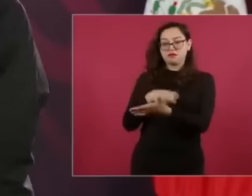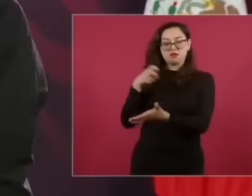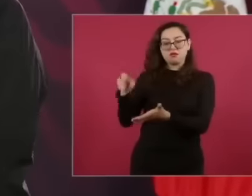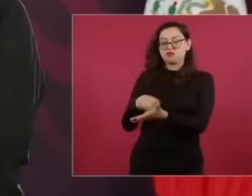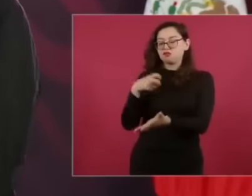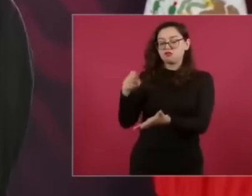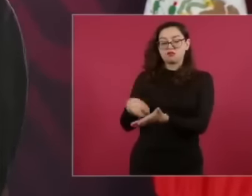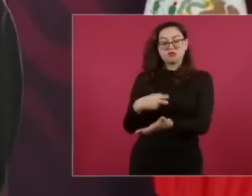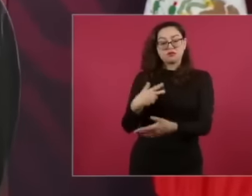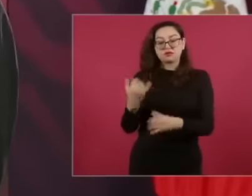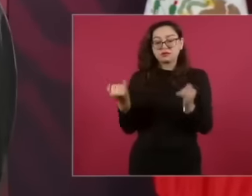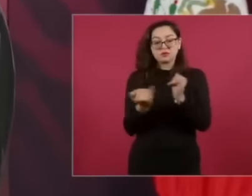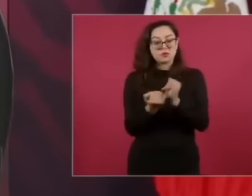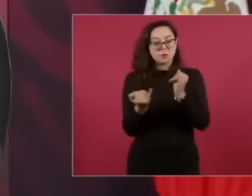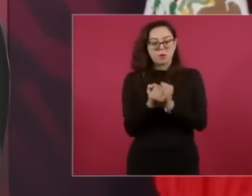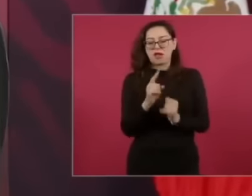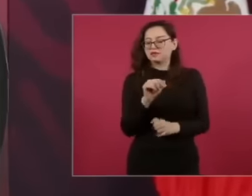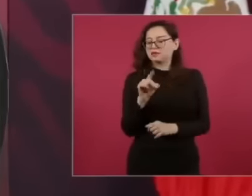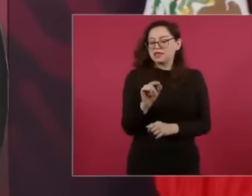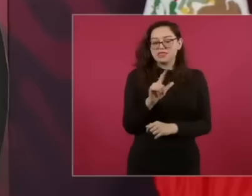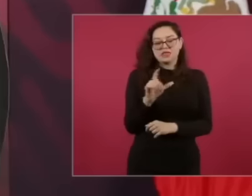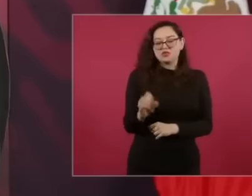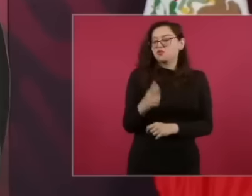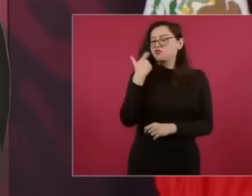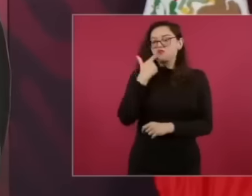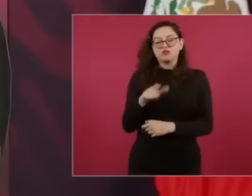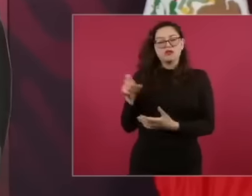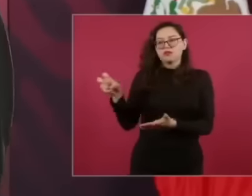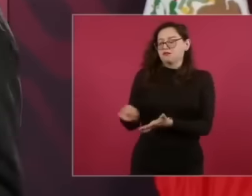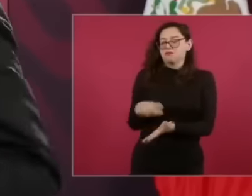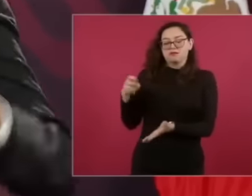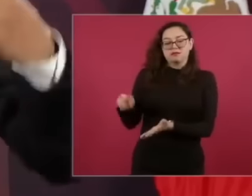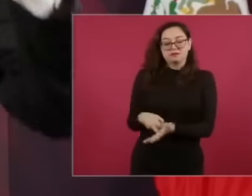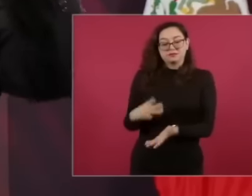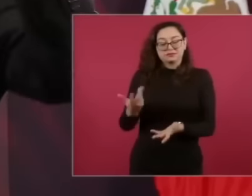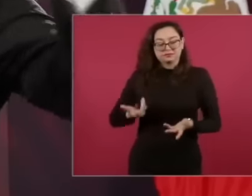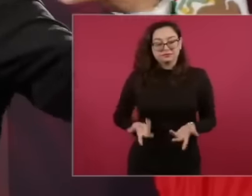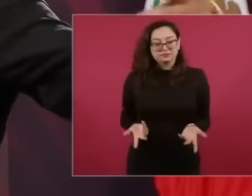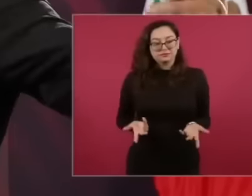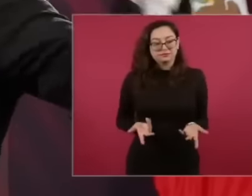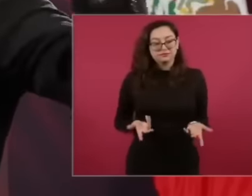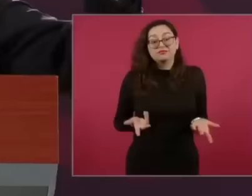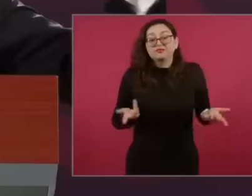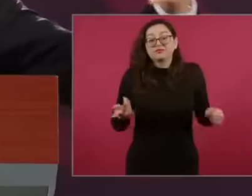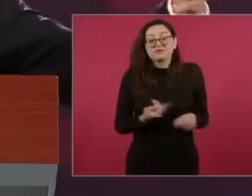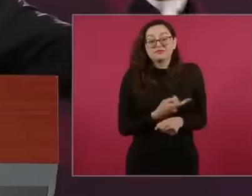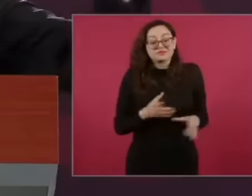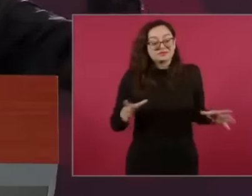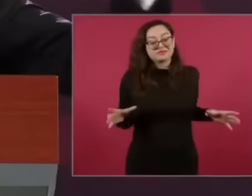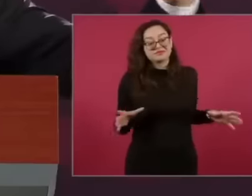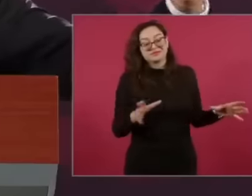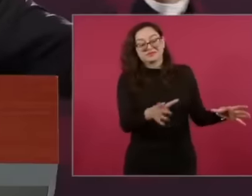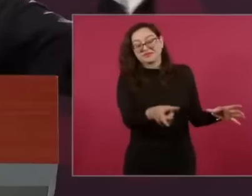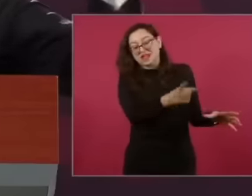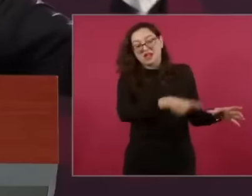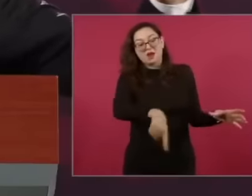Cedillo is that at the end of the day it is the same